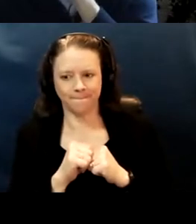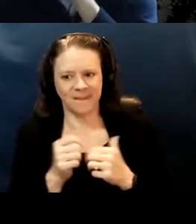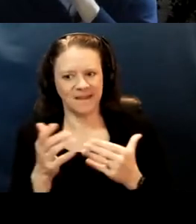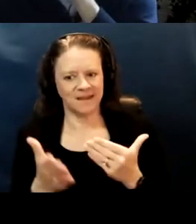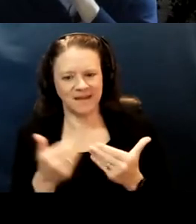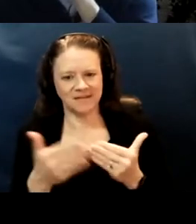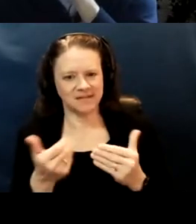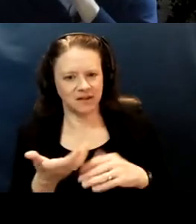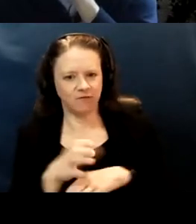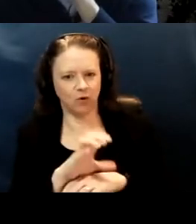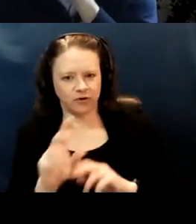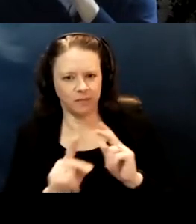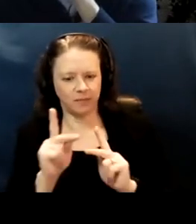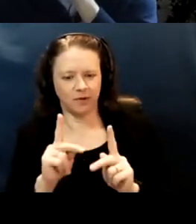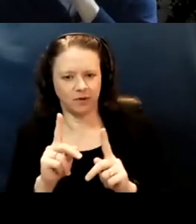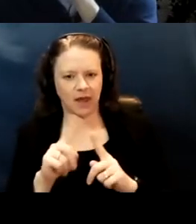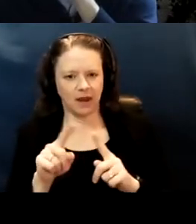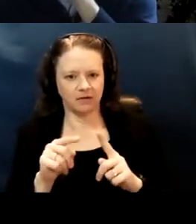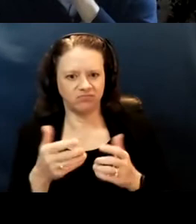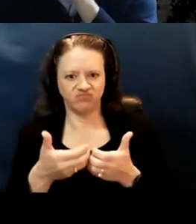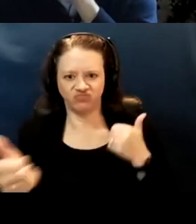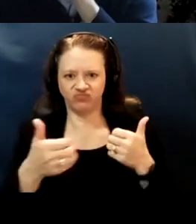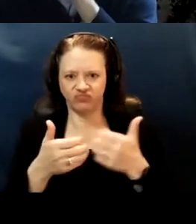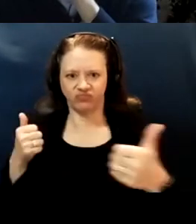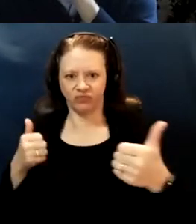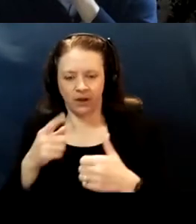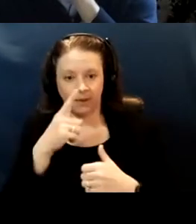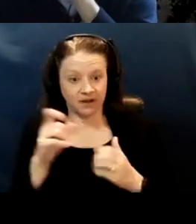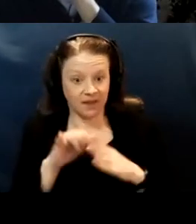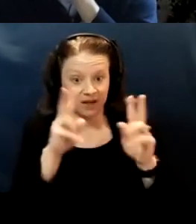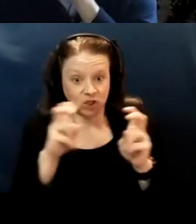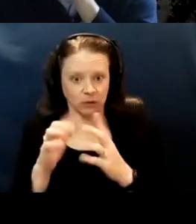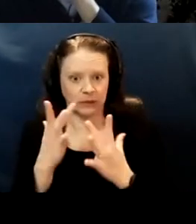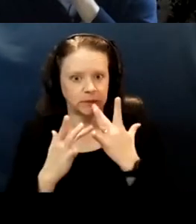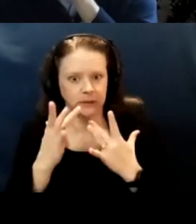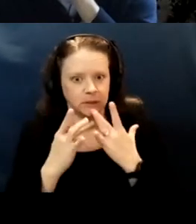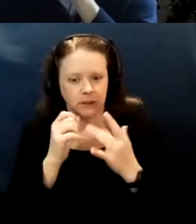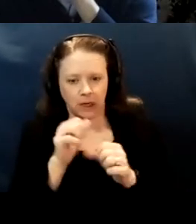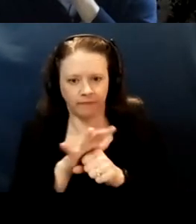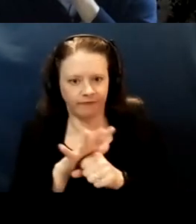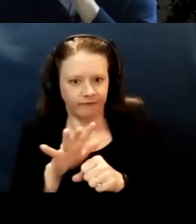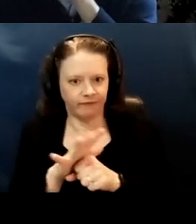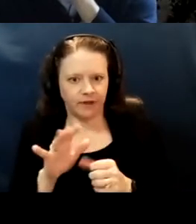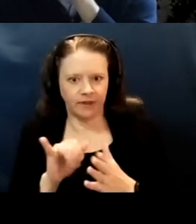into their corners because this issue of scarcity was so real, right? I mean, I remember in those early CVAC meetings,